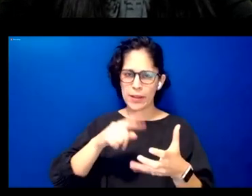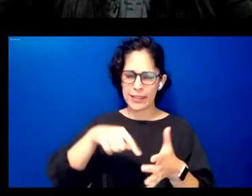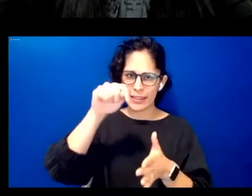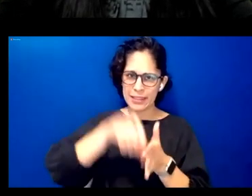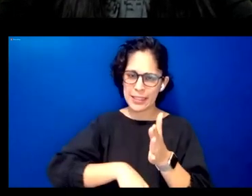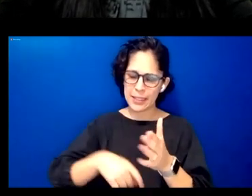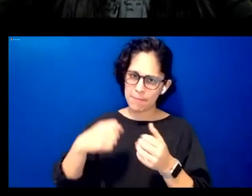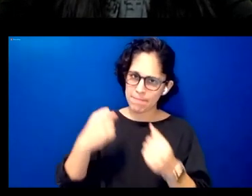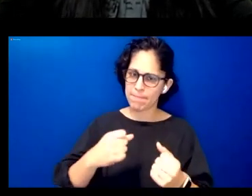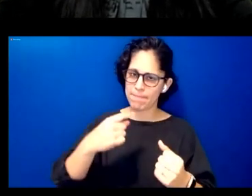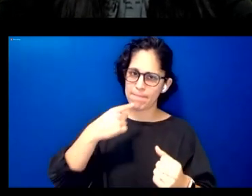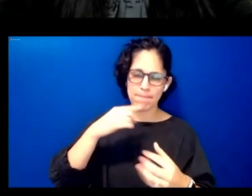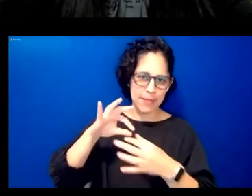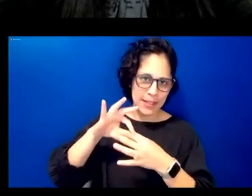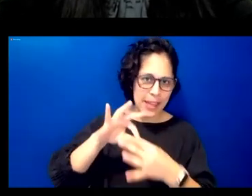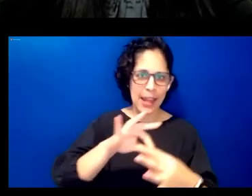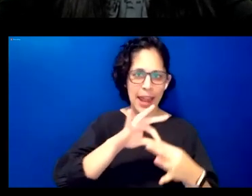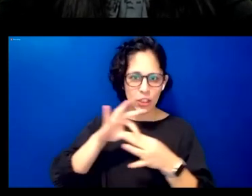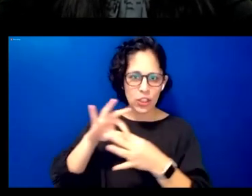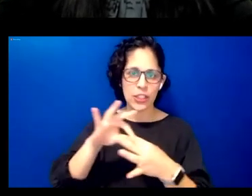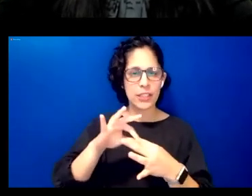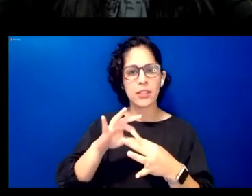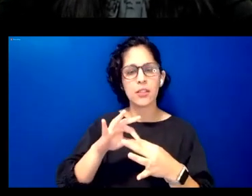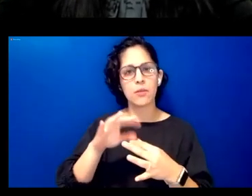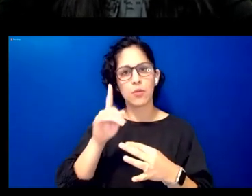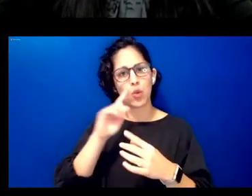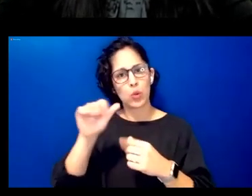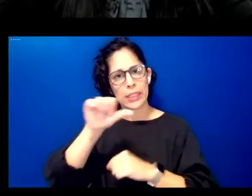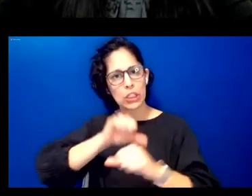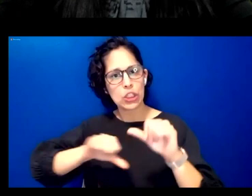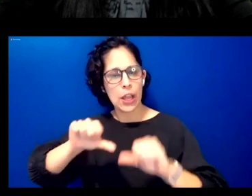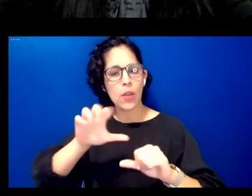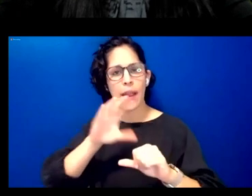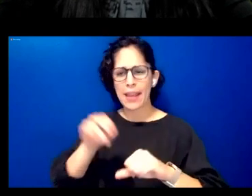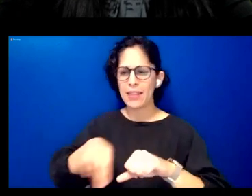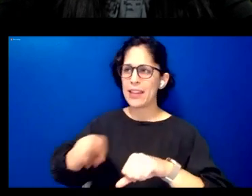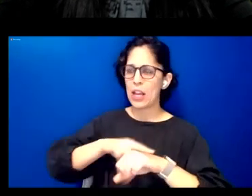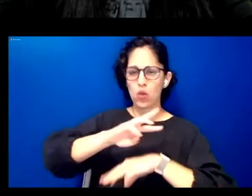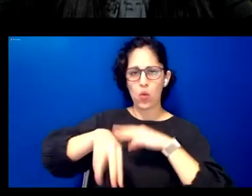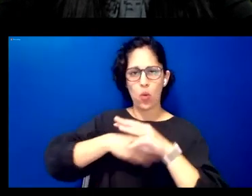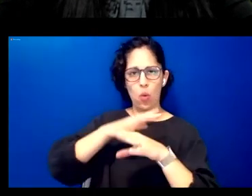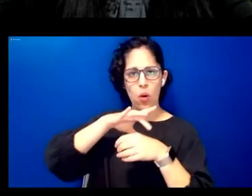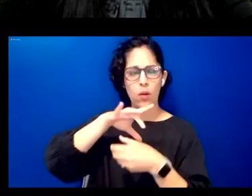and and our relations to one another and to our natural world in particular to the lands